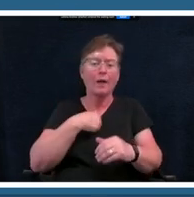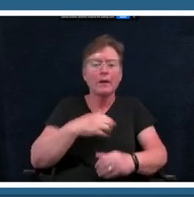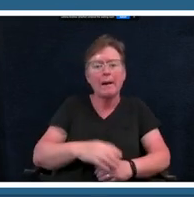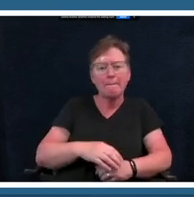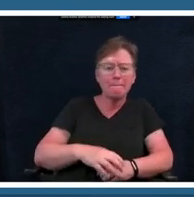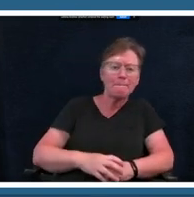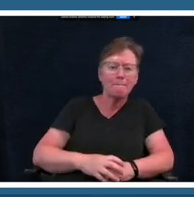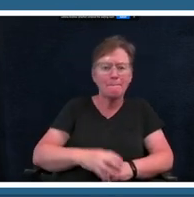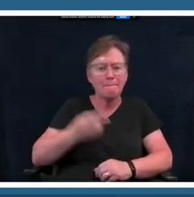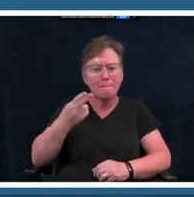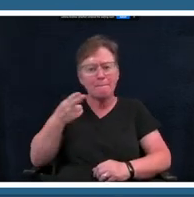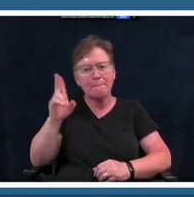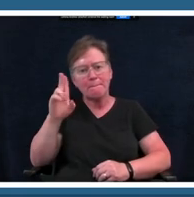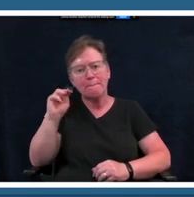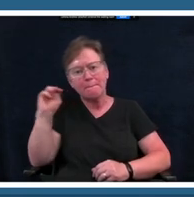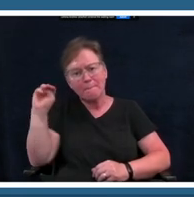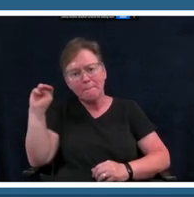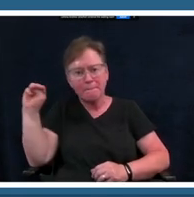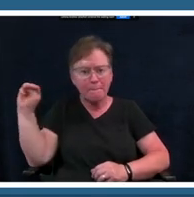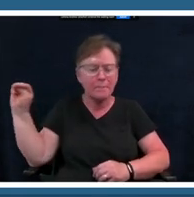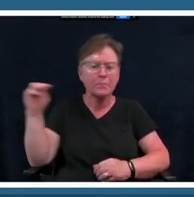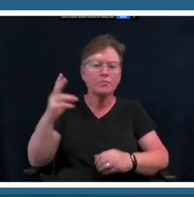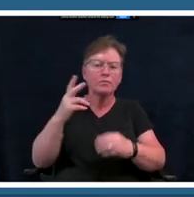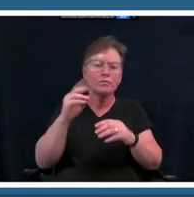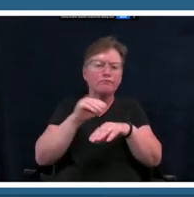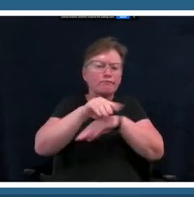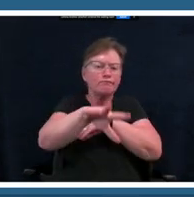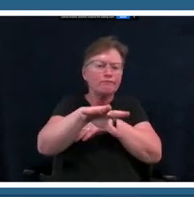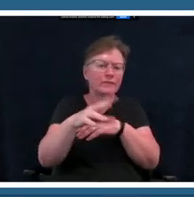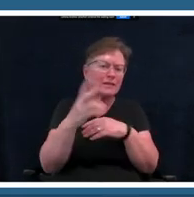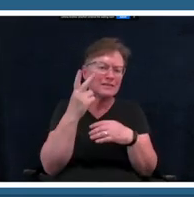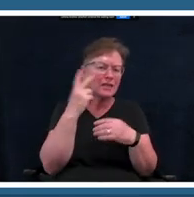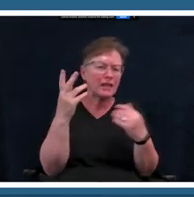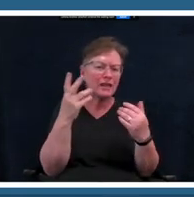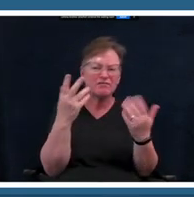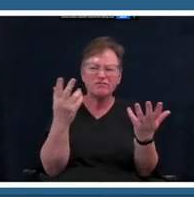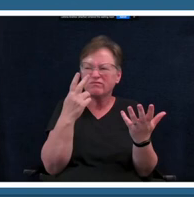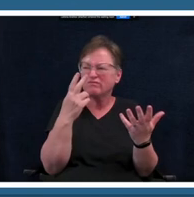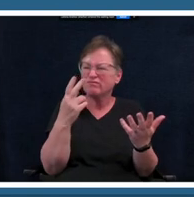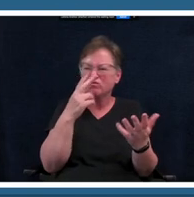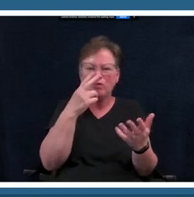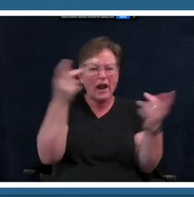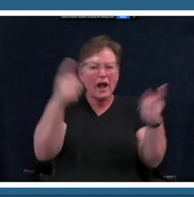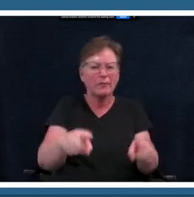having fun with it i'm not pressuring myself i'm not you know stressing myself